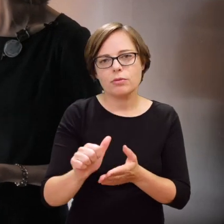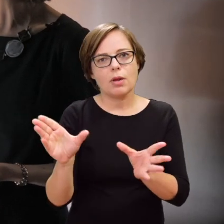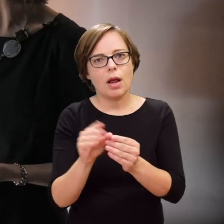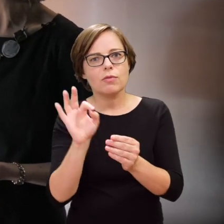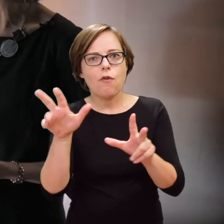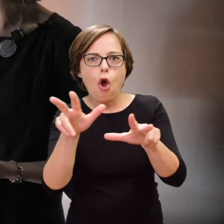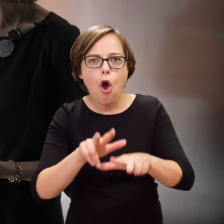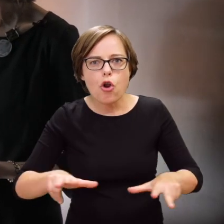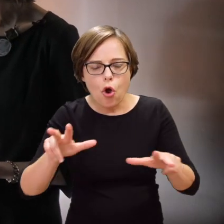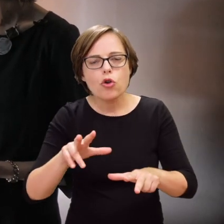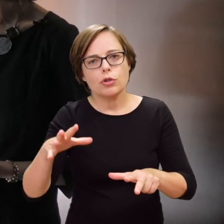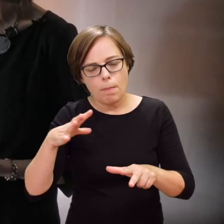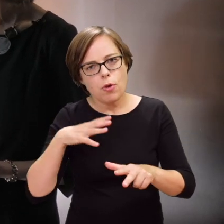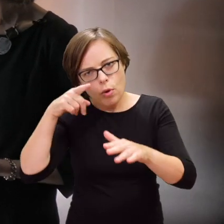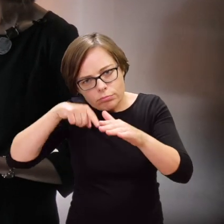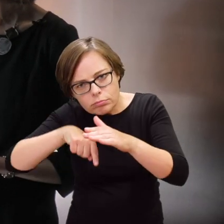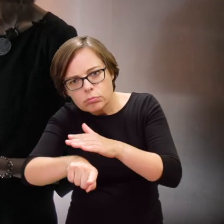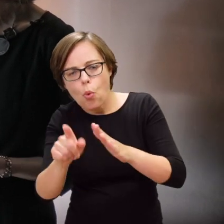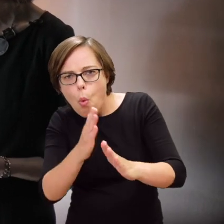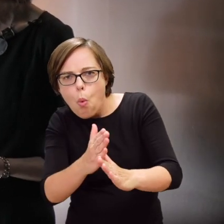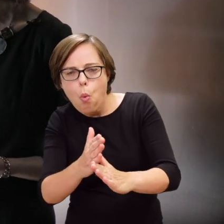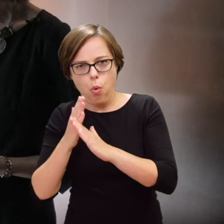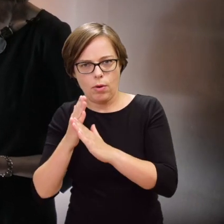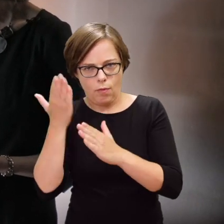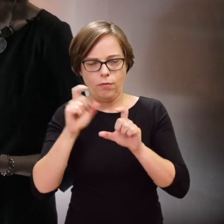she hid in a bunker with her entire family.